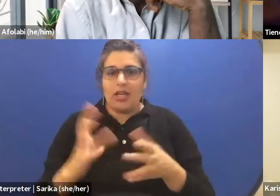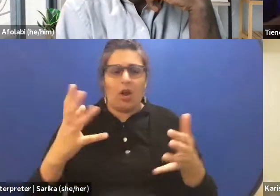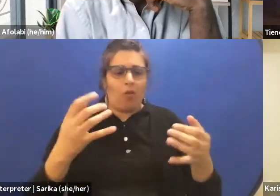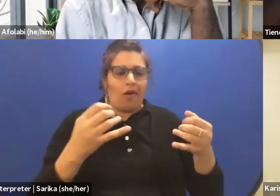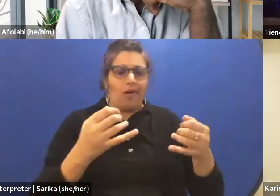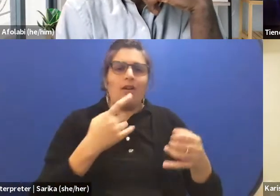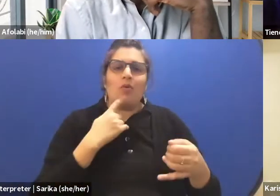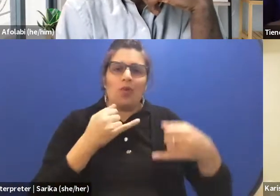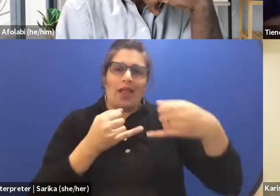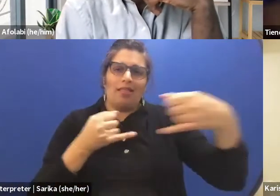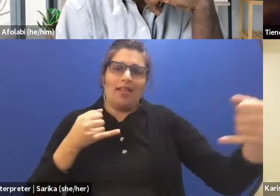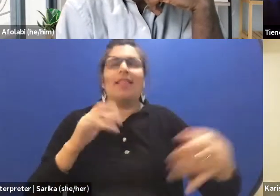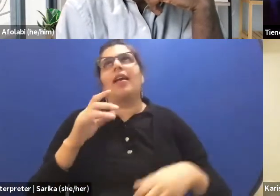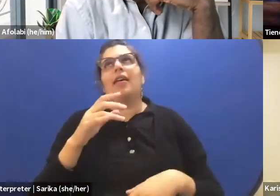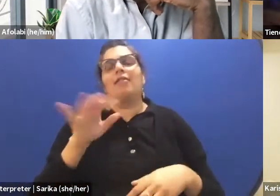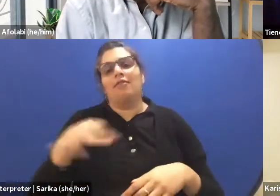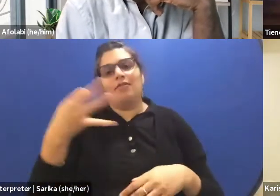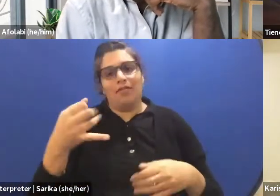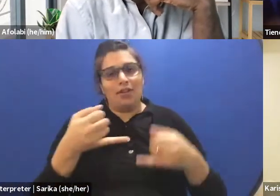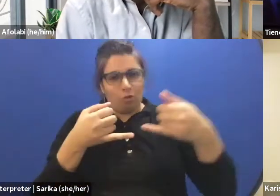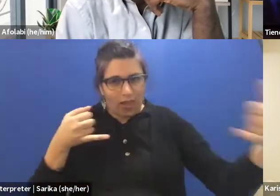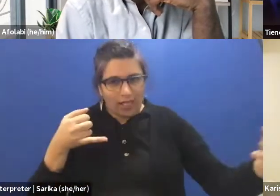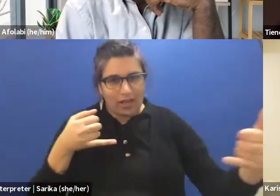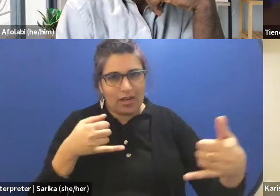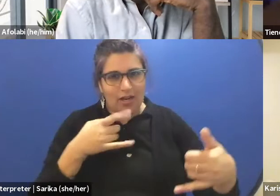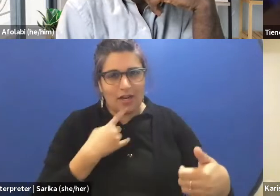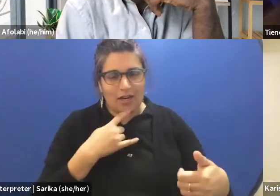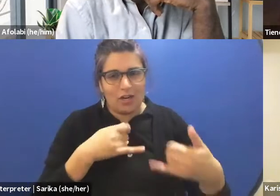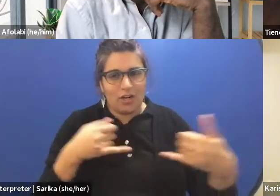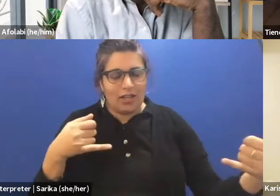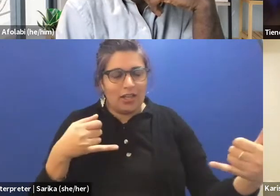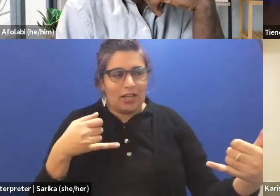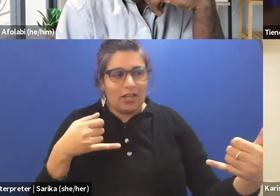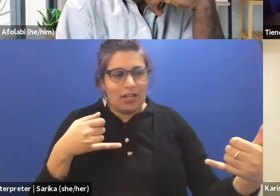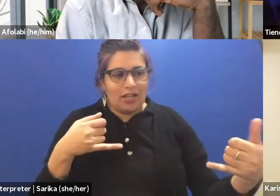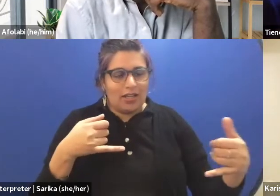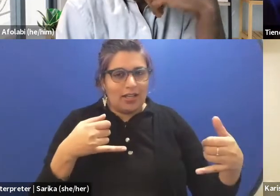like we say it in French (speaks French) between them. And to make a one piece of theater with that.